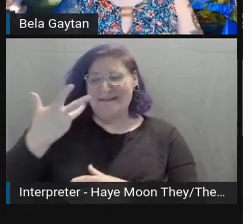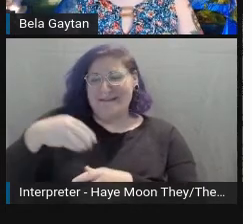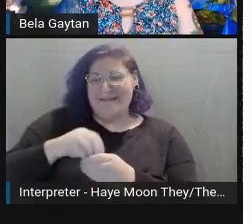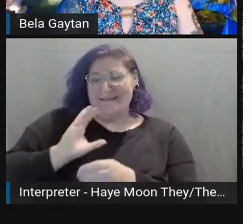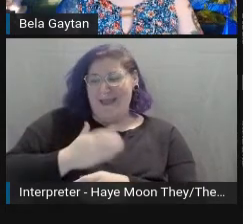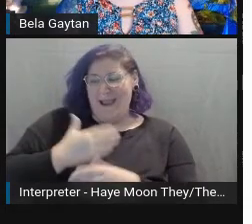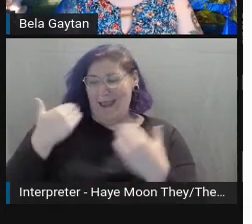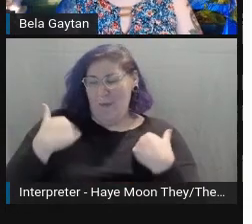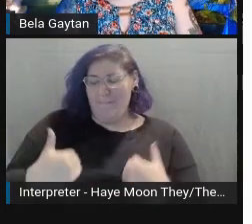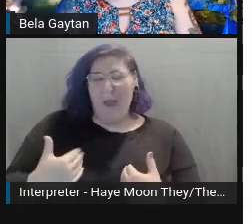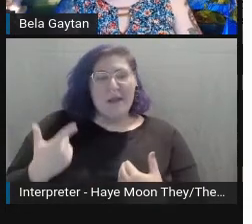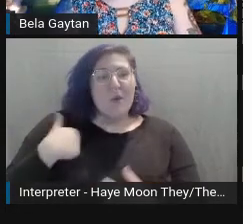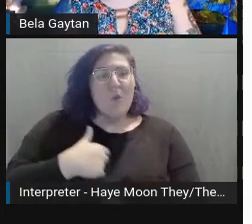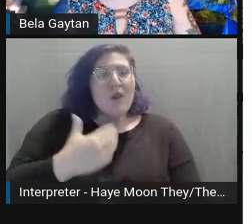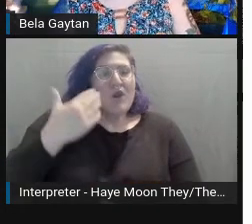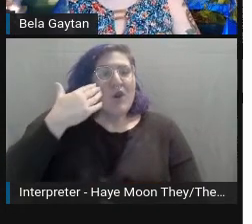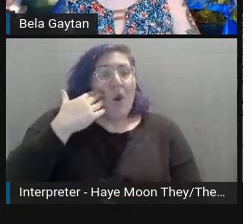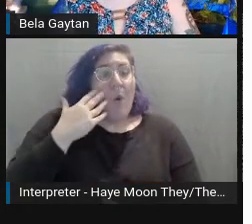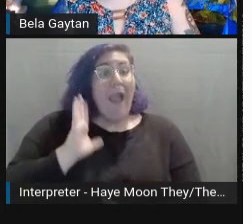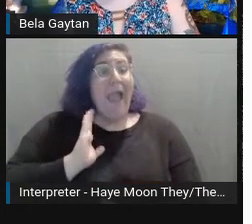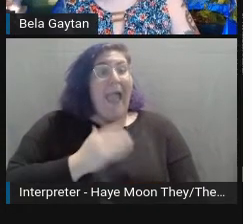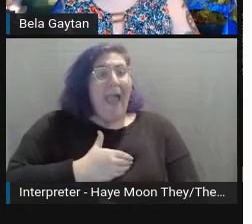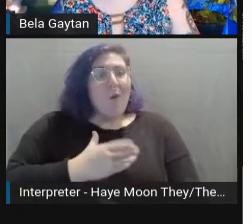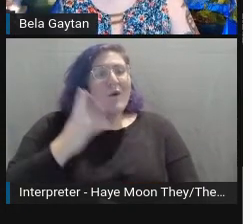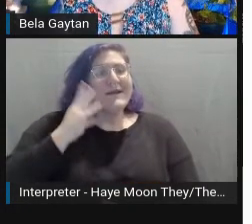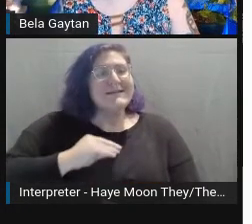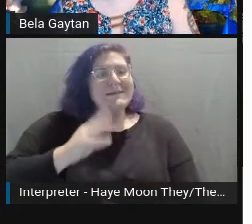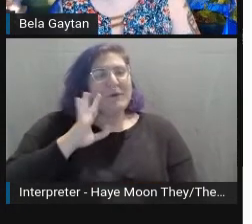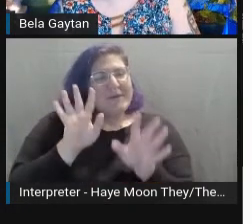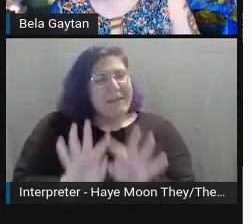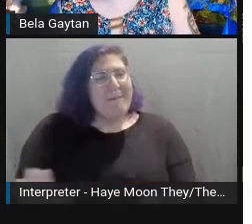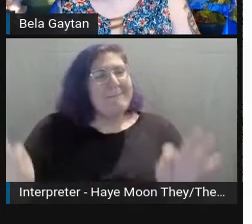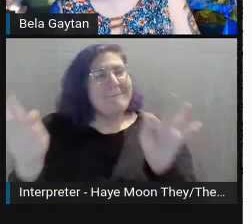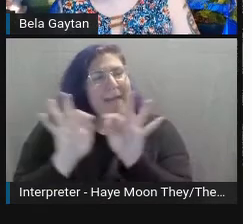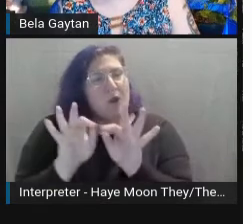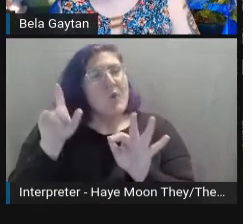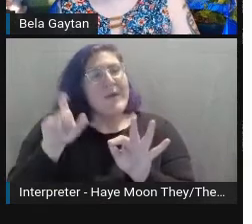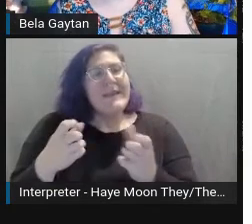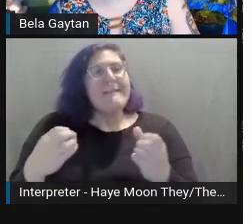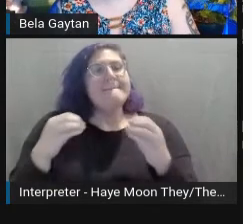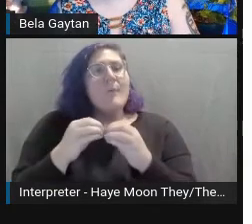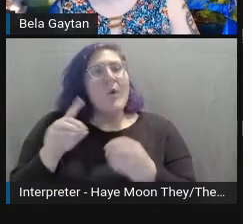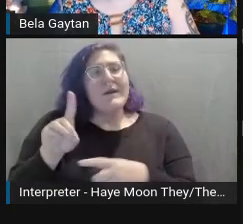Our voices matter and we need more disabled folks out there kicking ass,